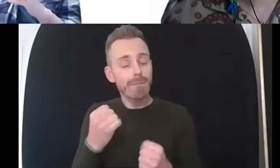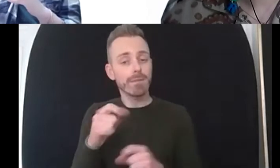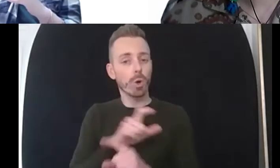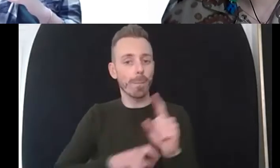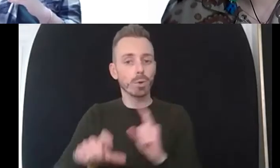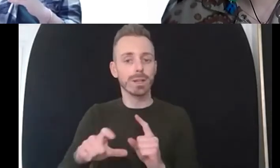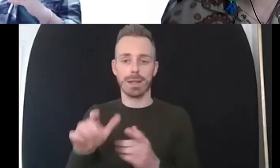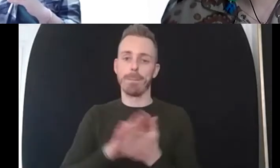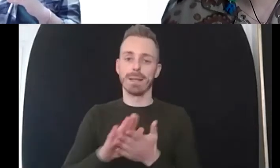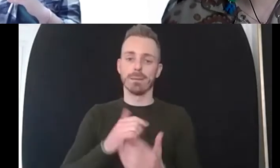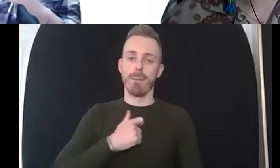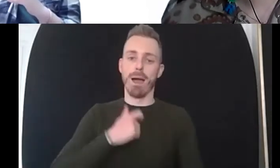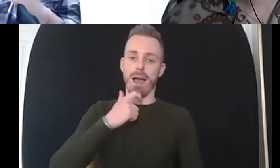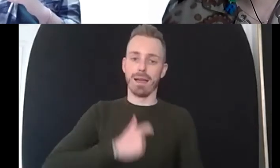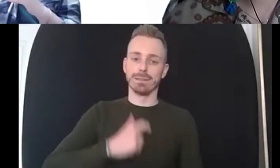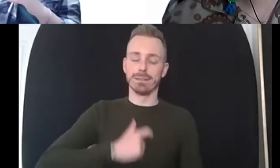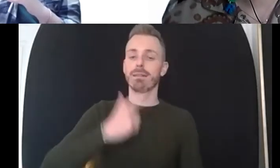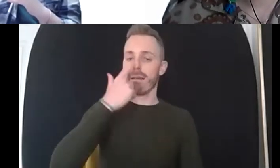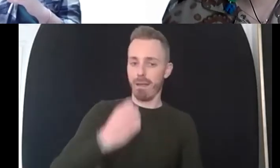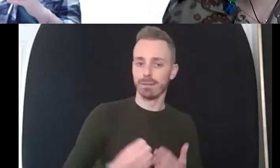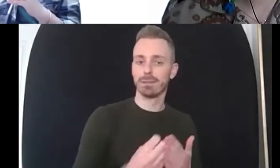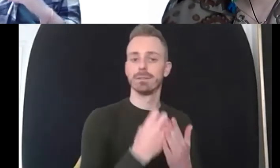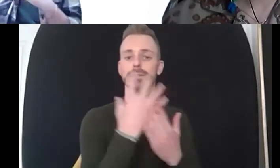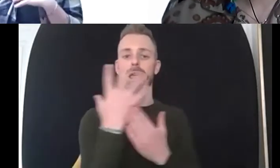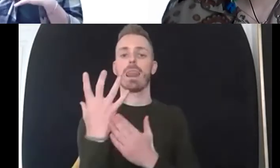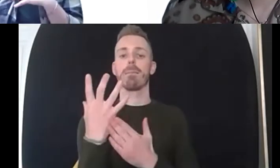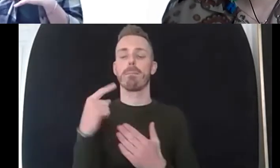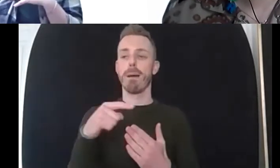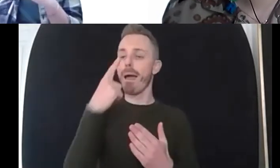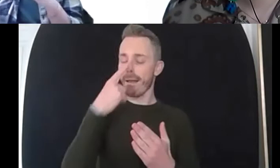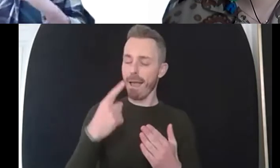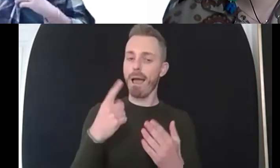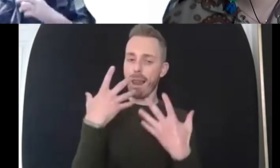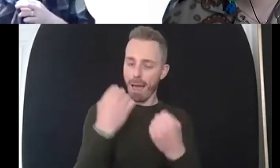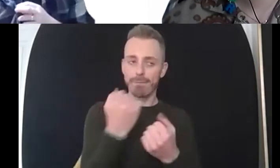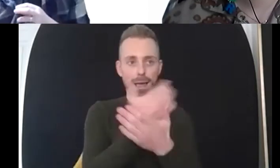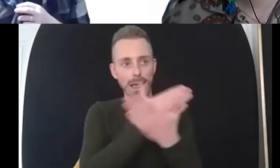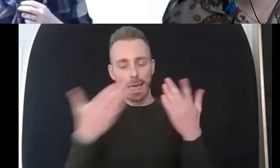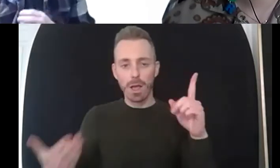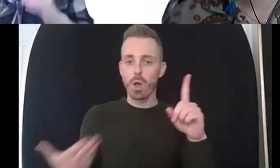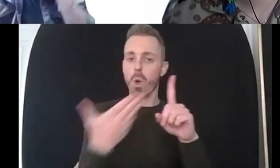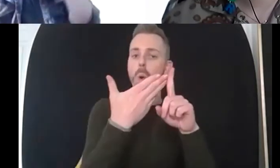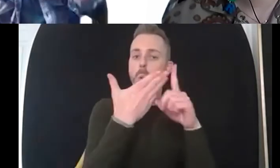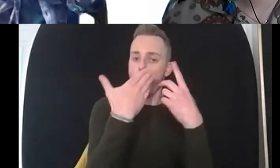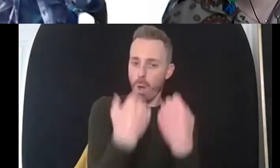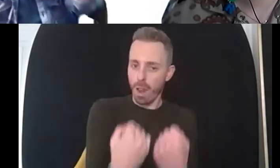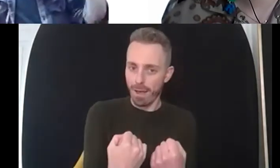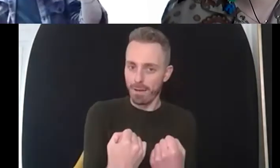and where you want to be that sense of belonging yourself and then self-actualization right at the